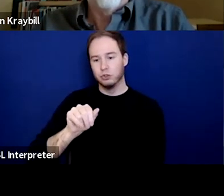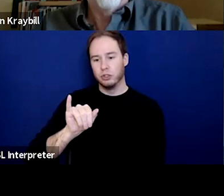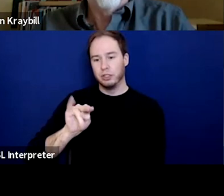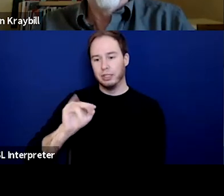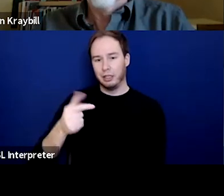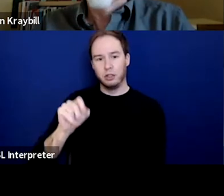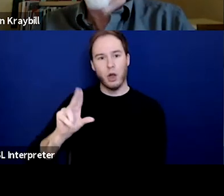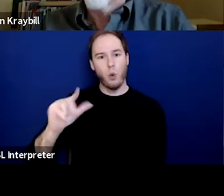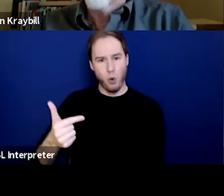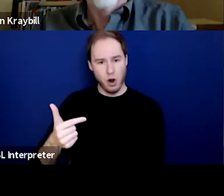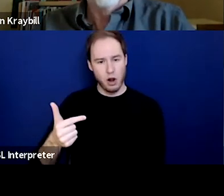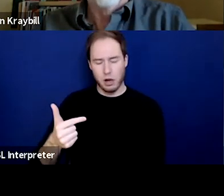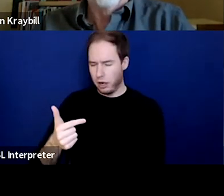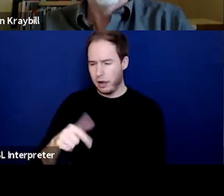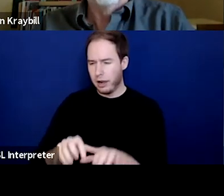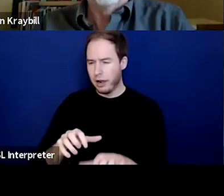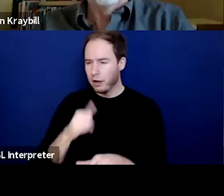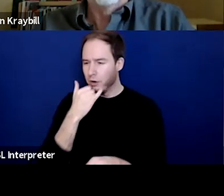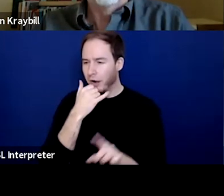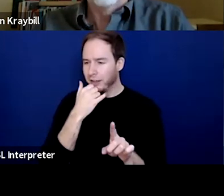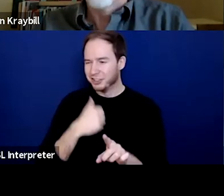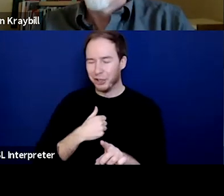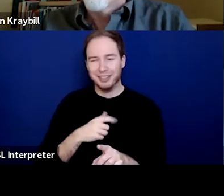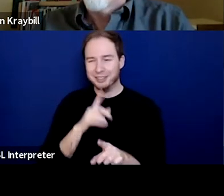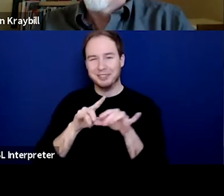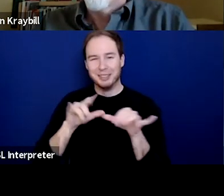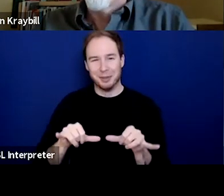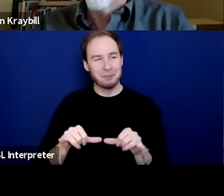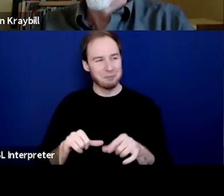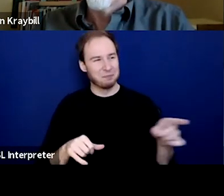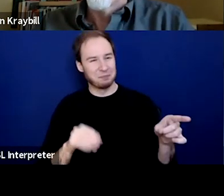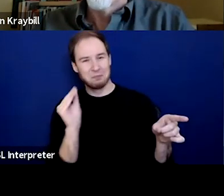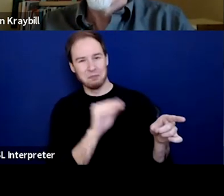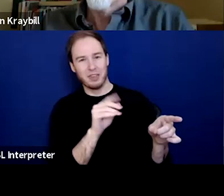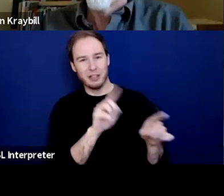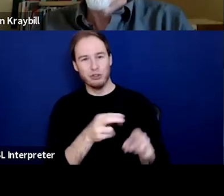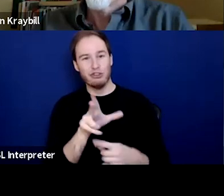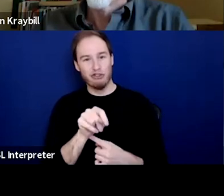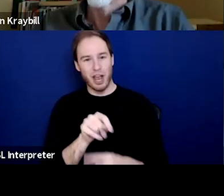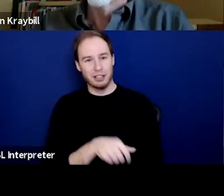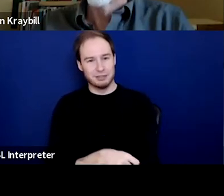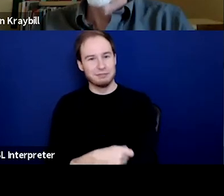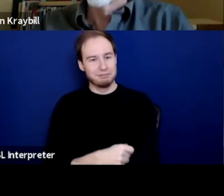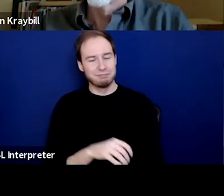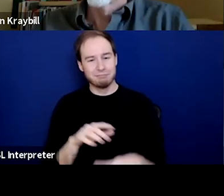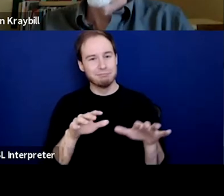Oh, I probably misspelled, yeah I misspelled that as I'm trying to talk and put something in there. Join us. Explore the toolkit and let us know what you think.